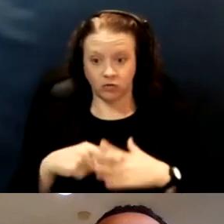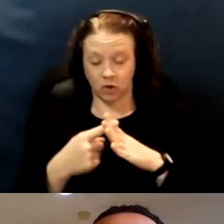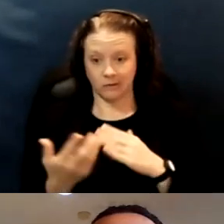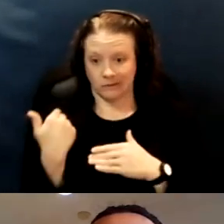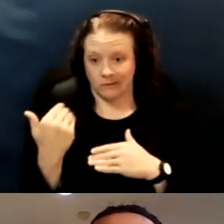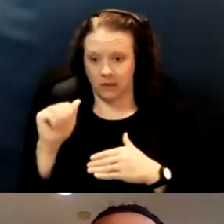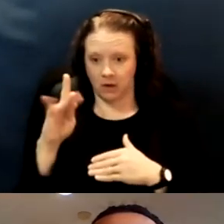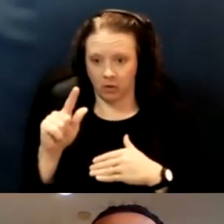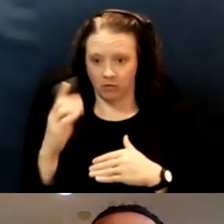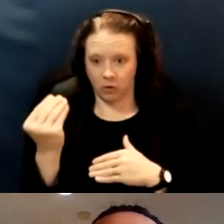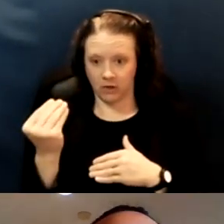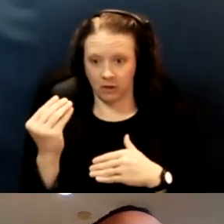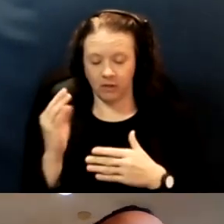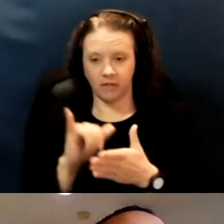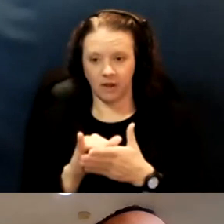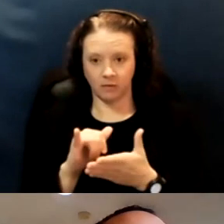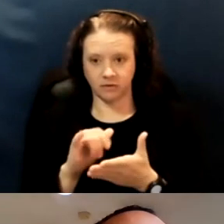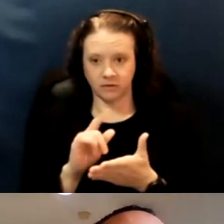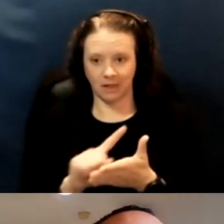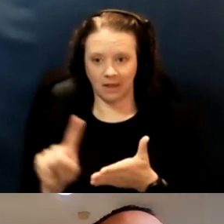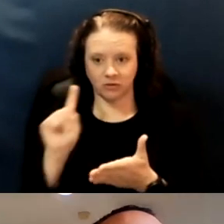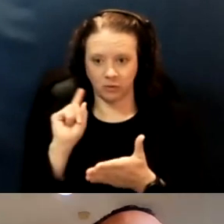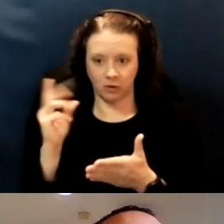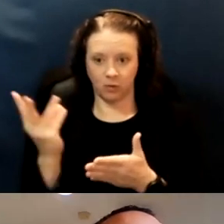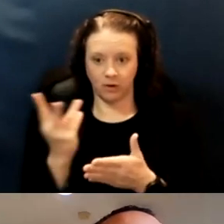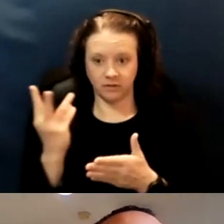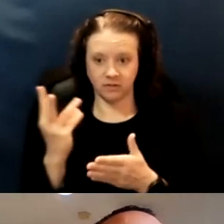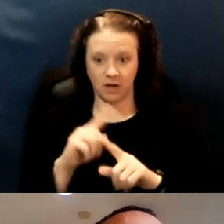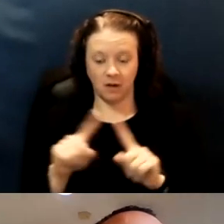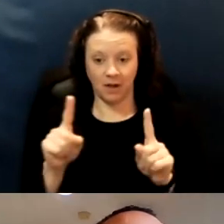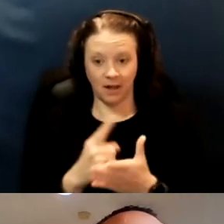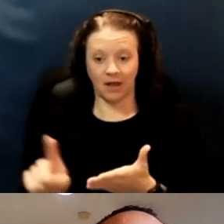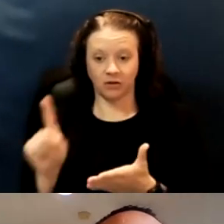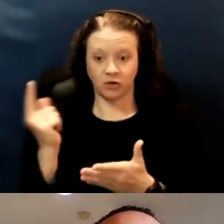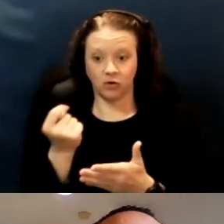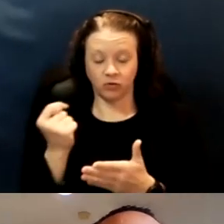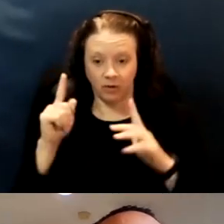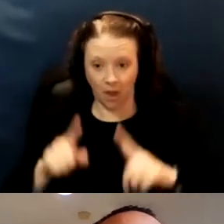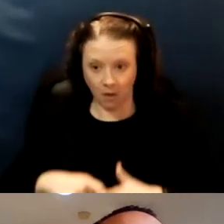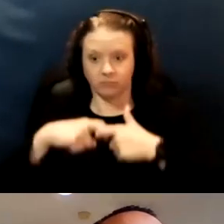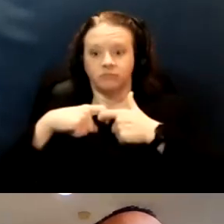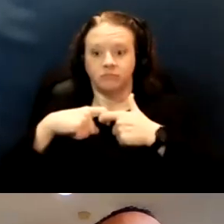So that was last Wednesday. But last Tuesday, the feds announced the pause on the J&J vaccine.